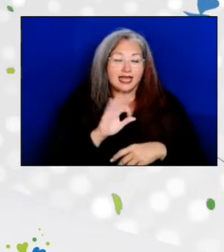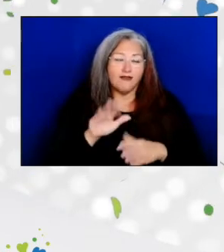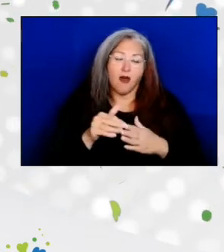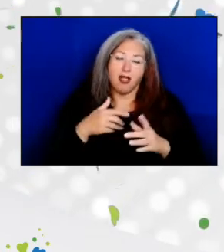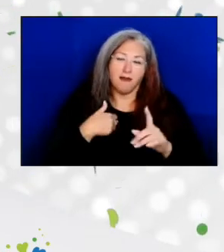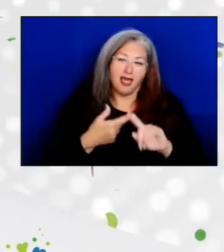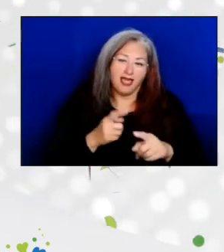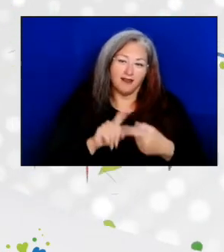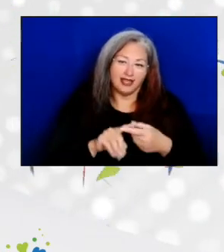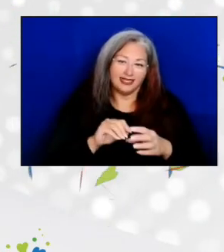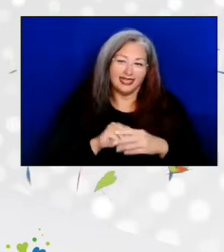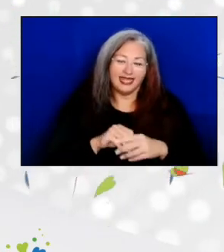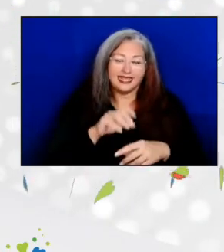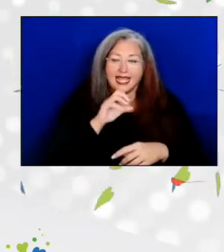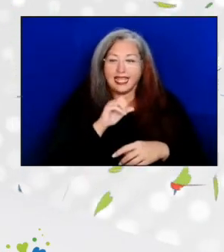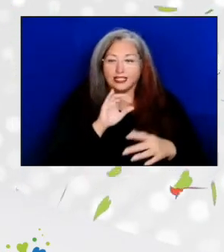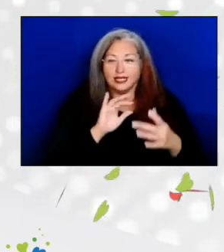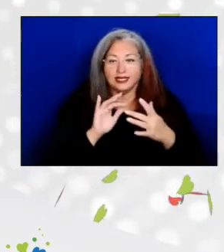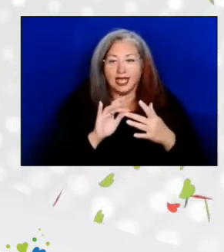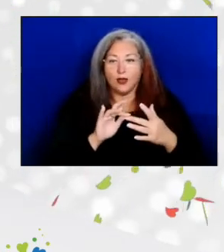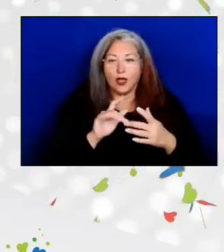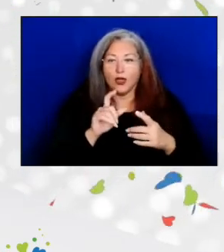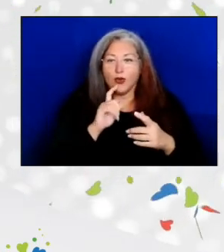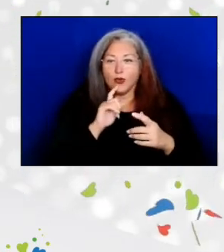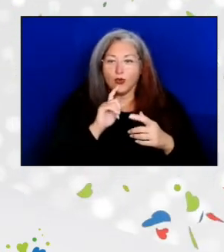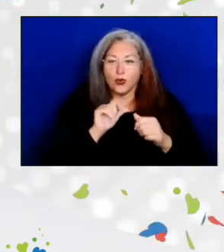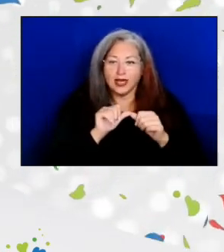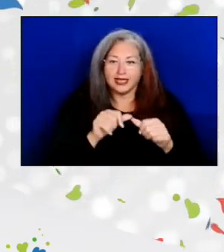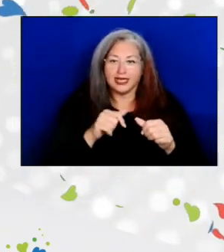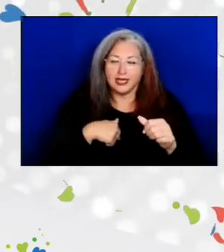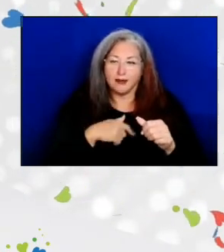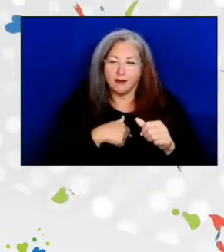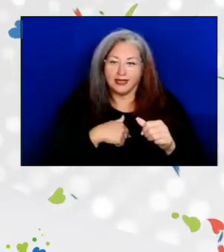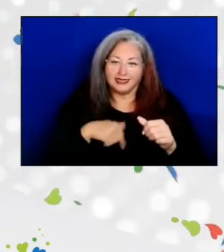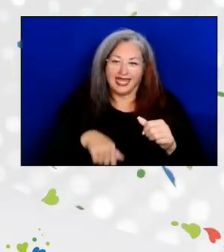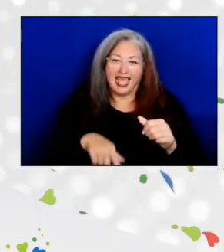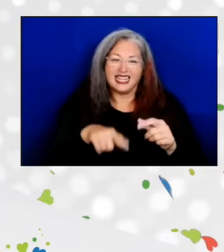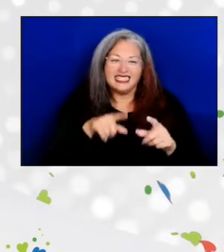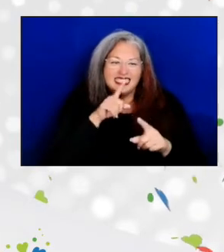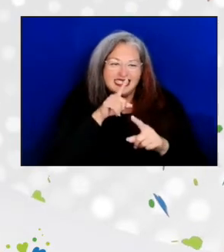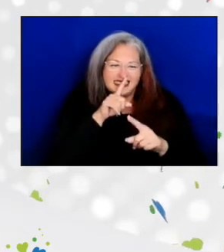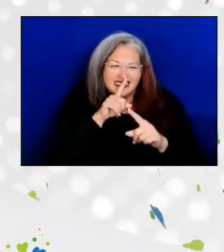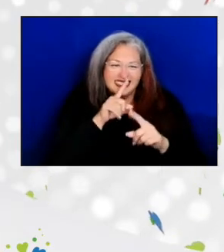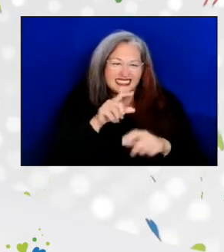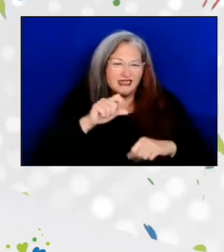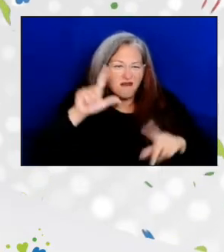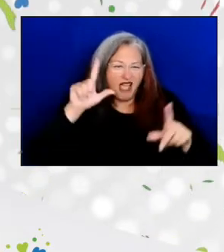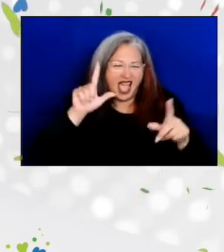in the aging network who kept this a surprise. And it is a surprise.